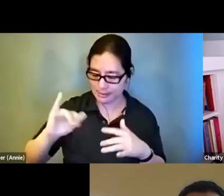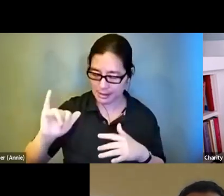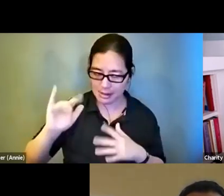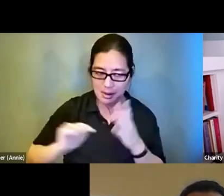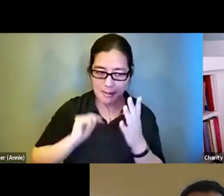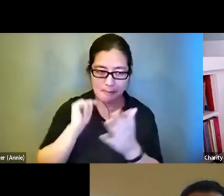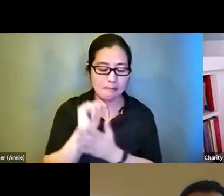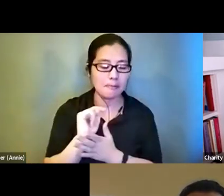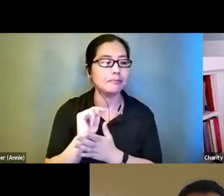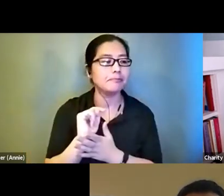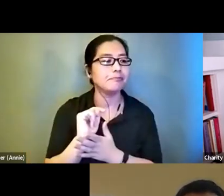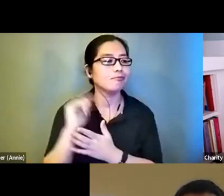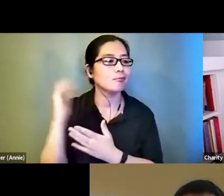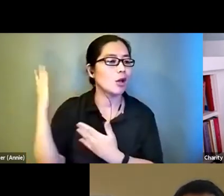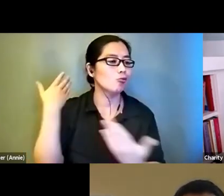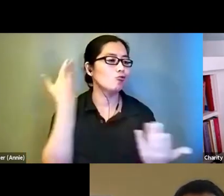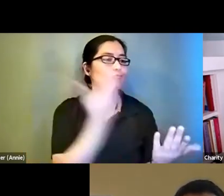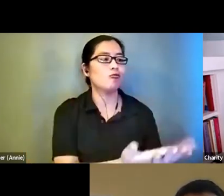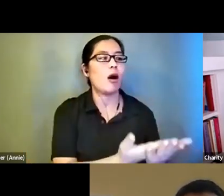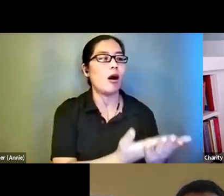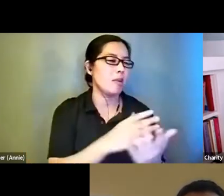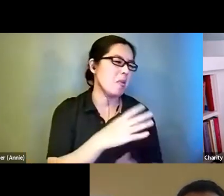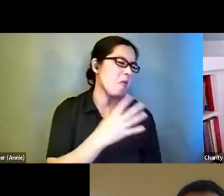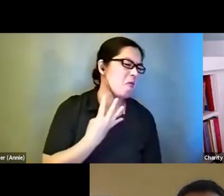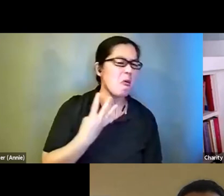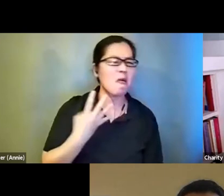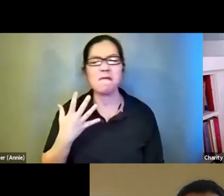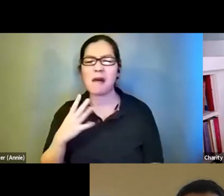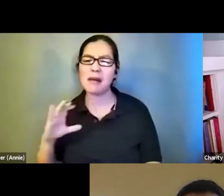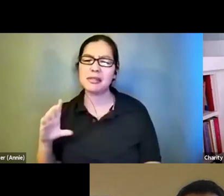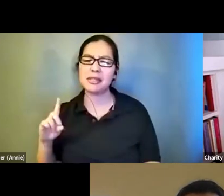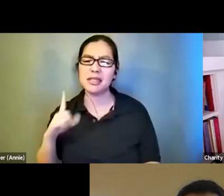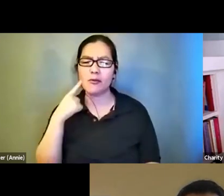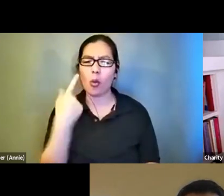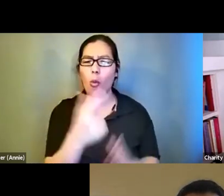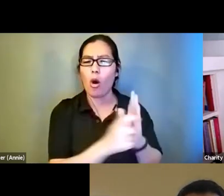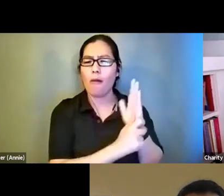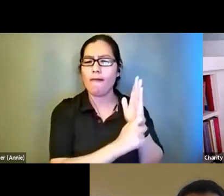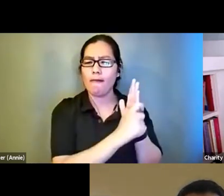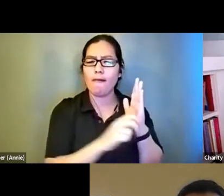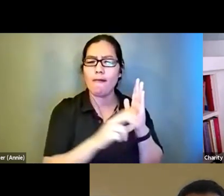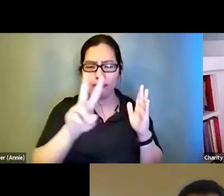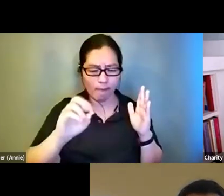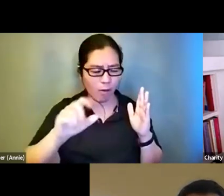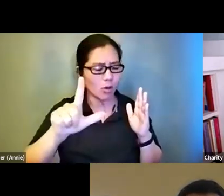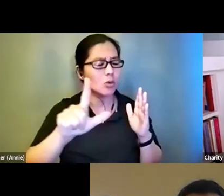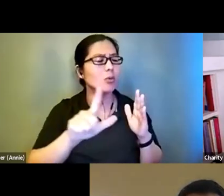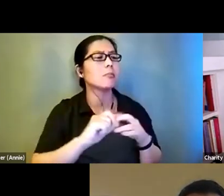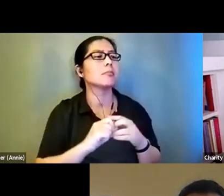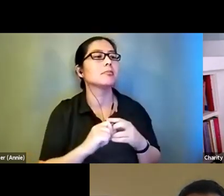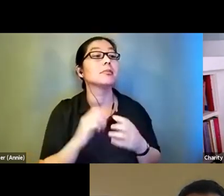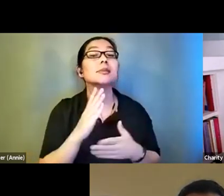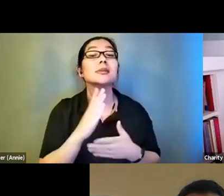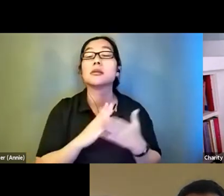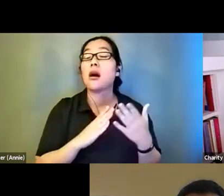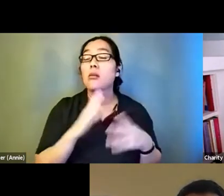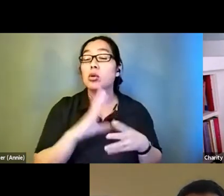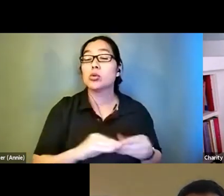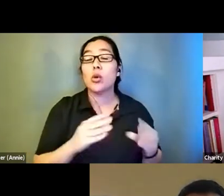come maybe 4 or five 5 CDs to a volume. And some of the stories that I listened to were